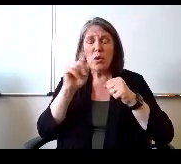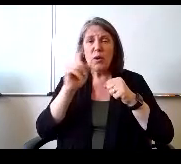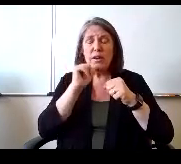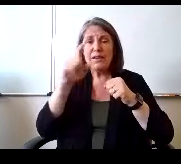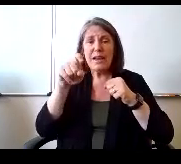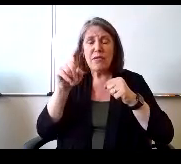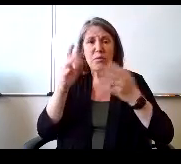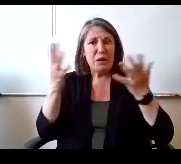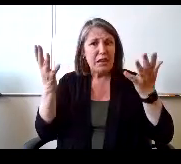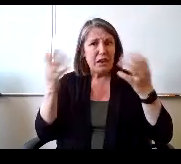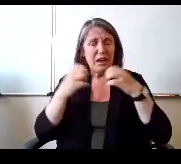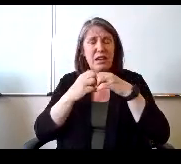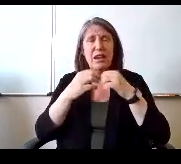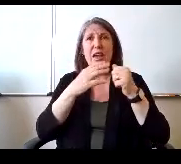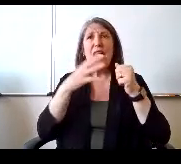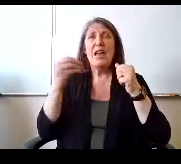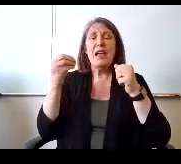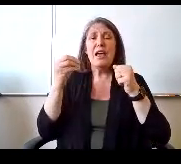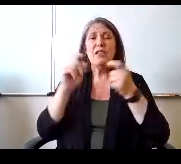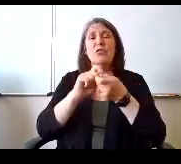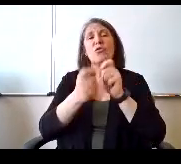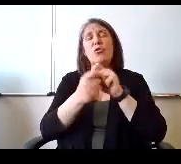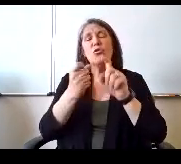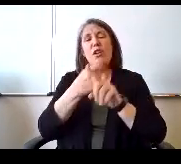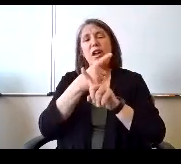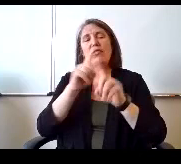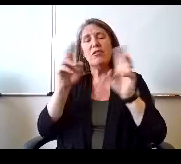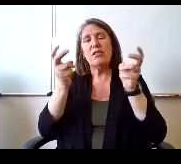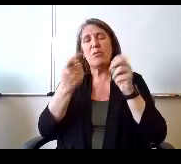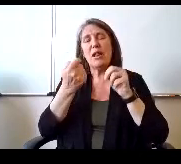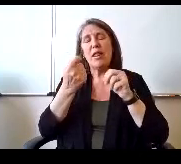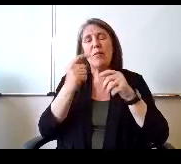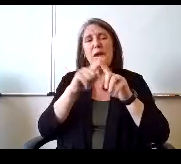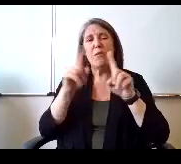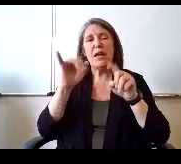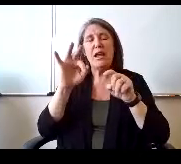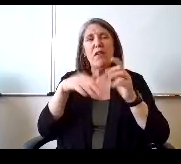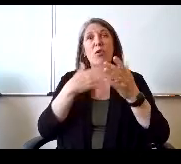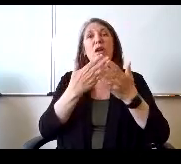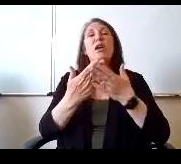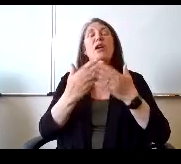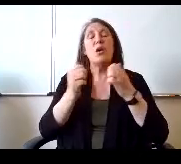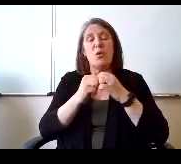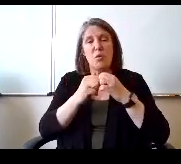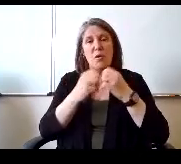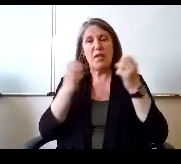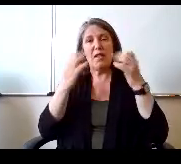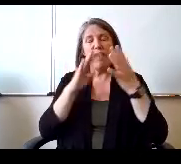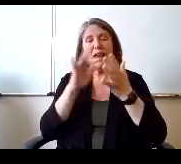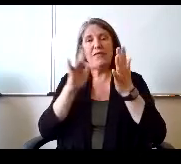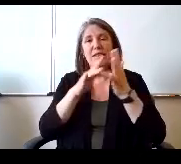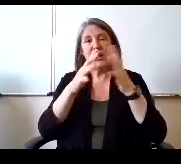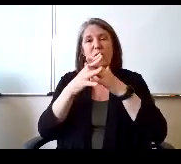And in the changes subject slightly, if we wind up with a lot of Central American immigrant